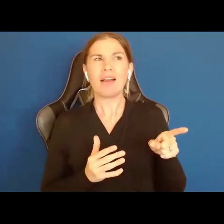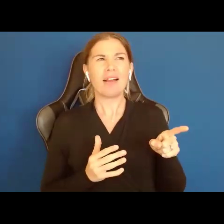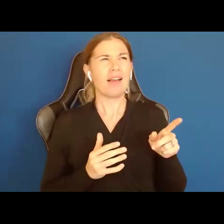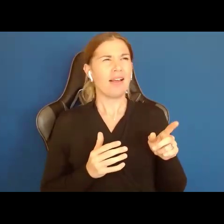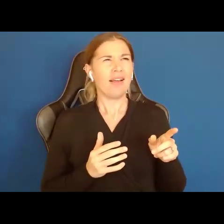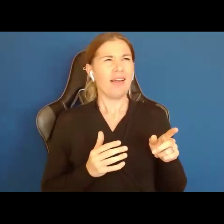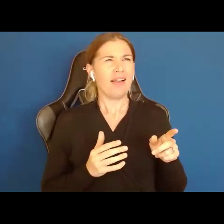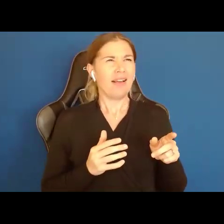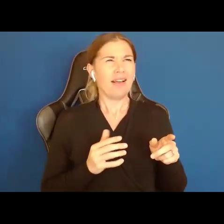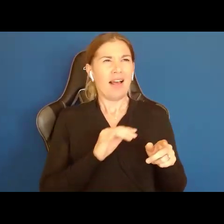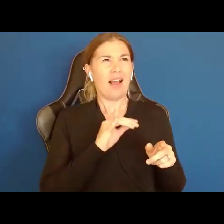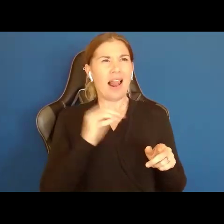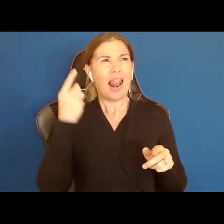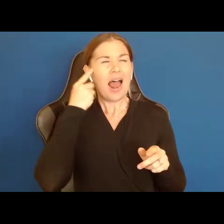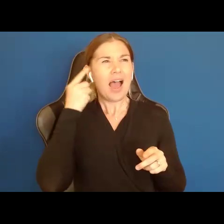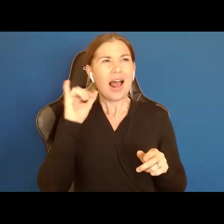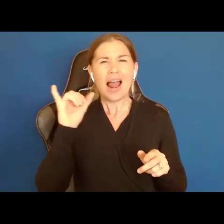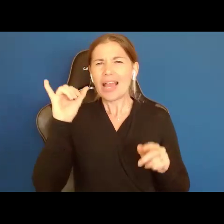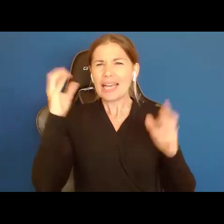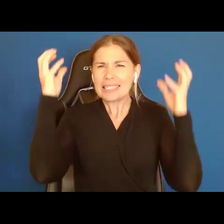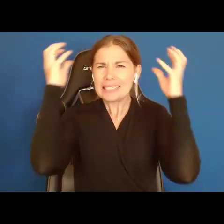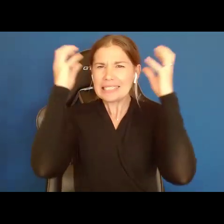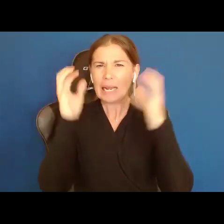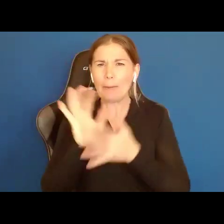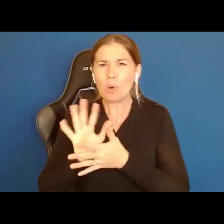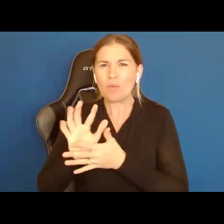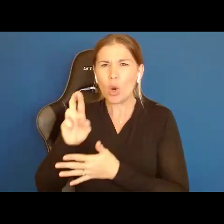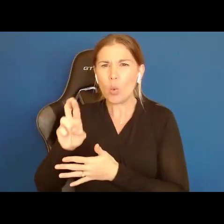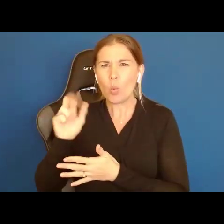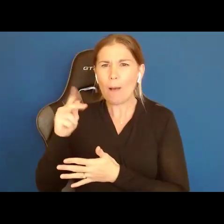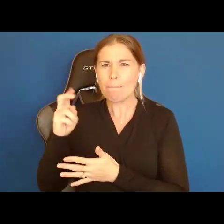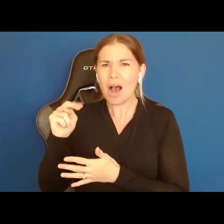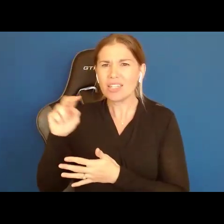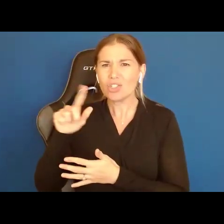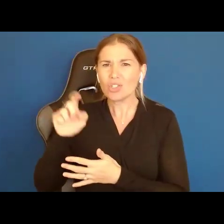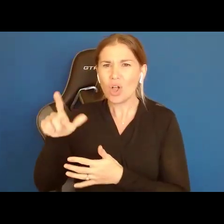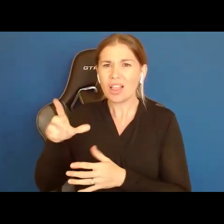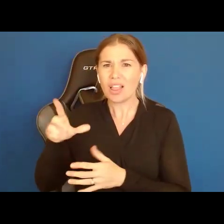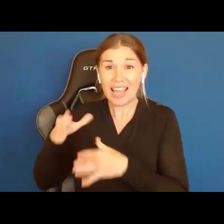put her up there, she will be perfectly safe. Well, news flash, Rapunzel got out.